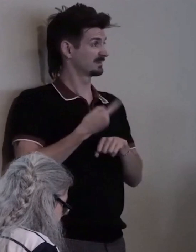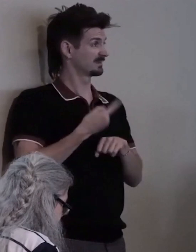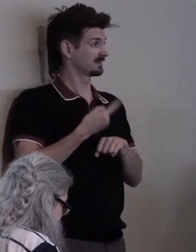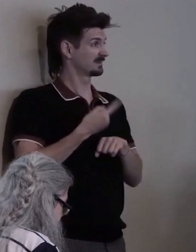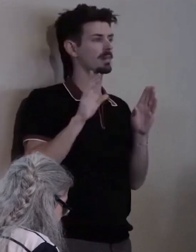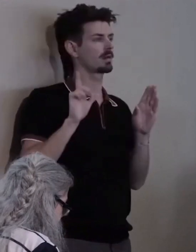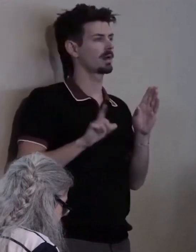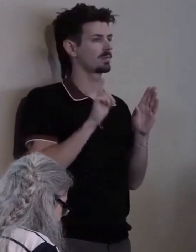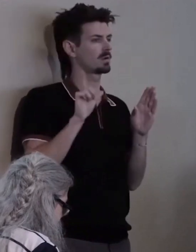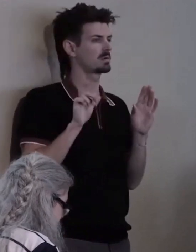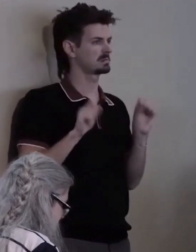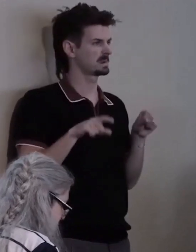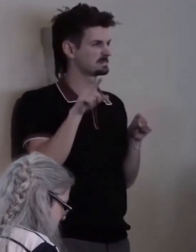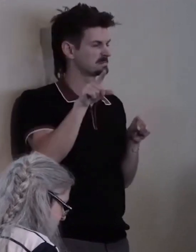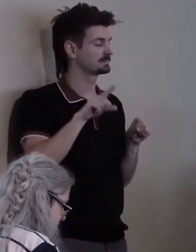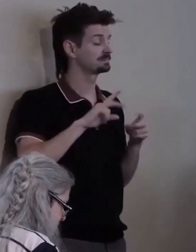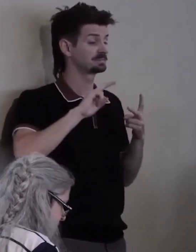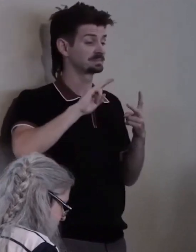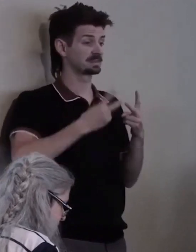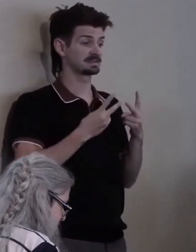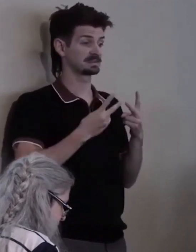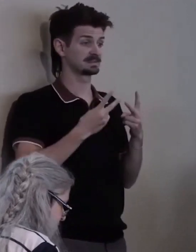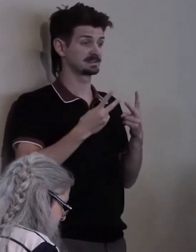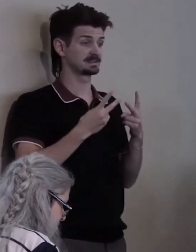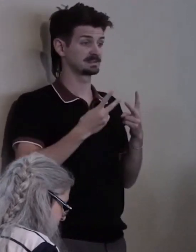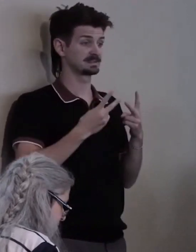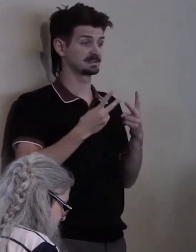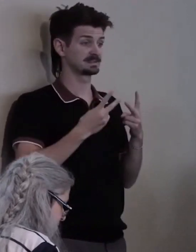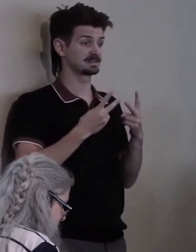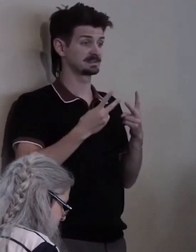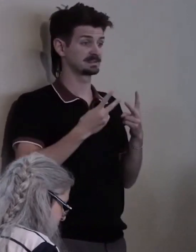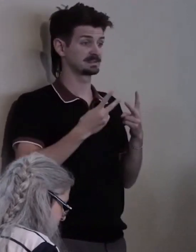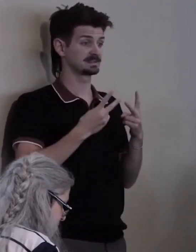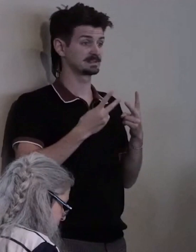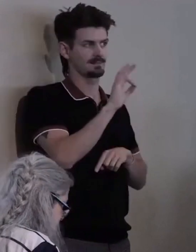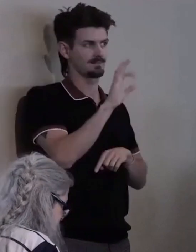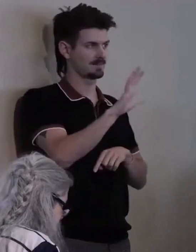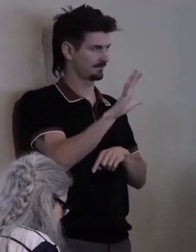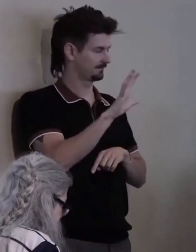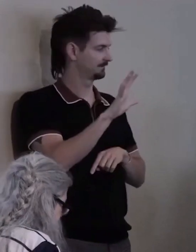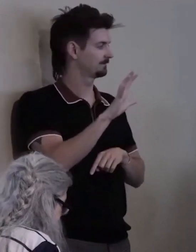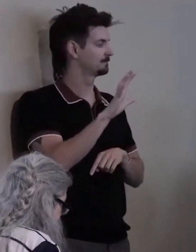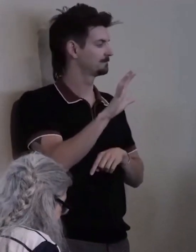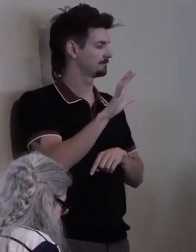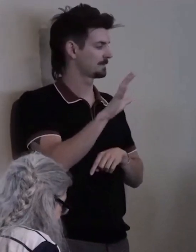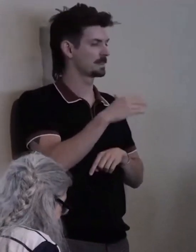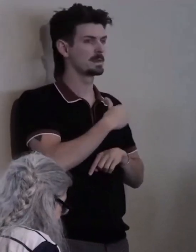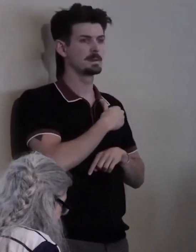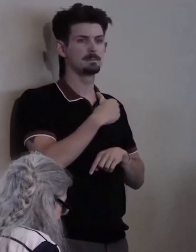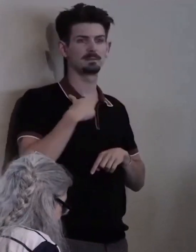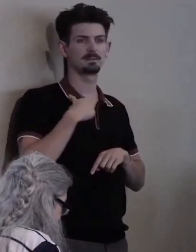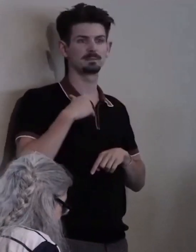The second one took place in 1995 when members of CCDC